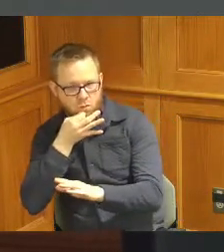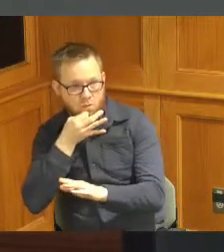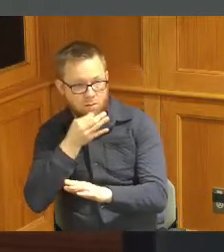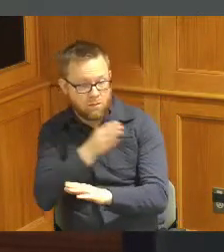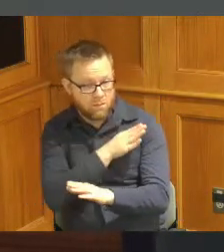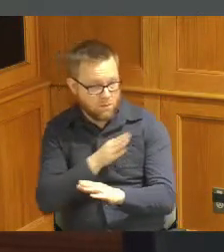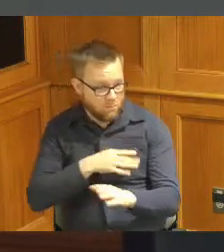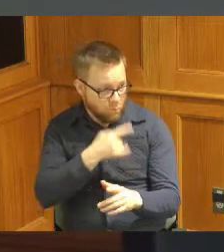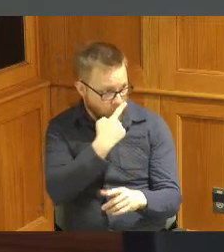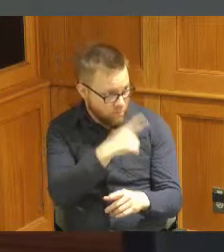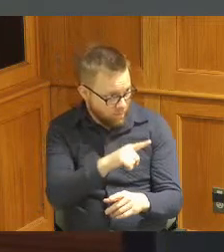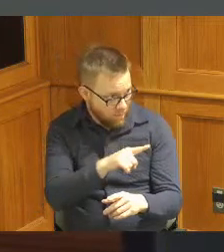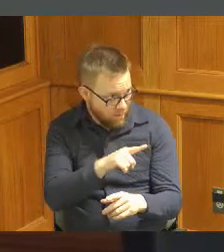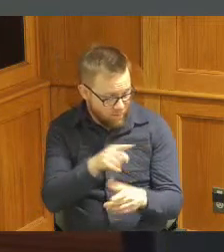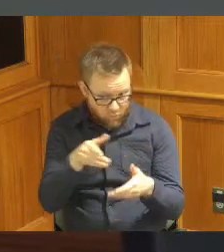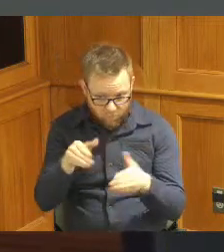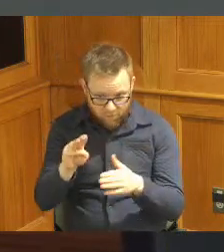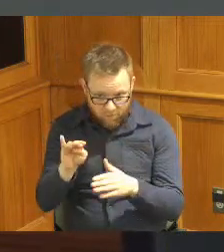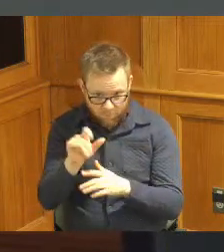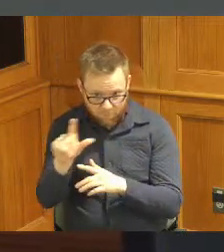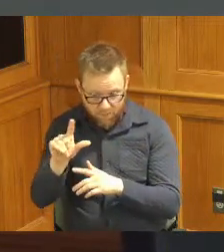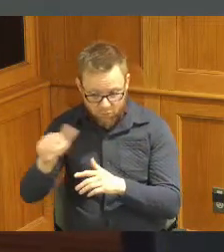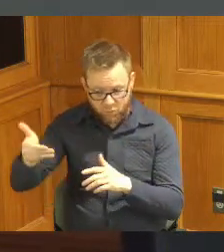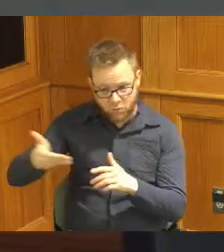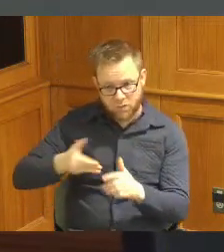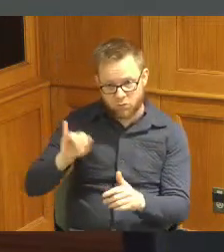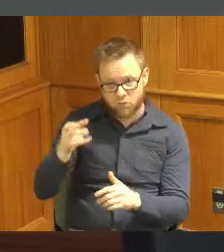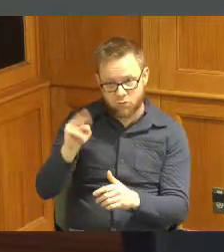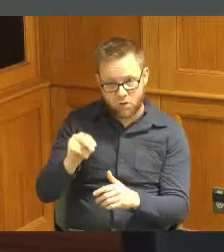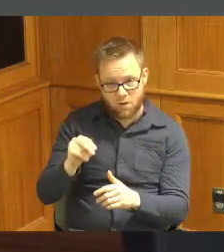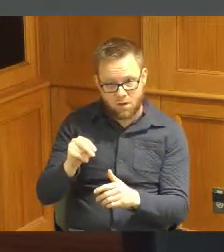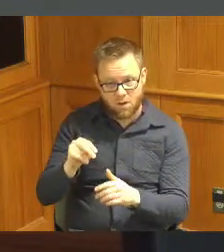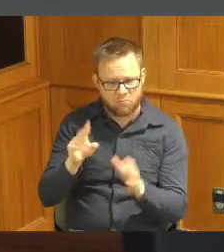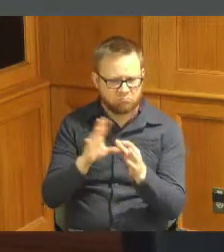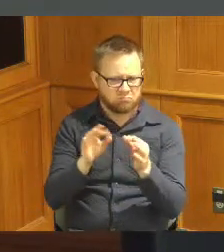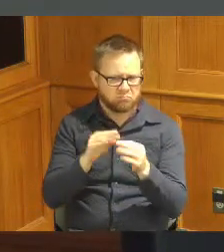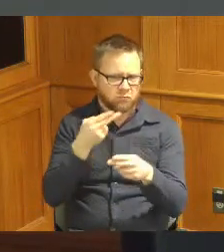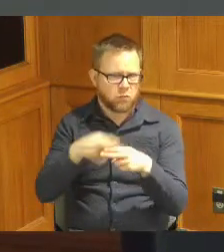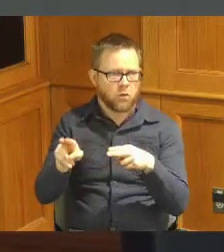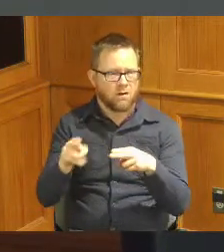would allow me just allow Michael to introduce John here briefly I know the Board already knows